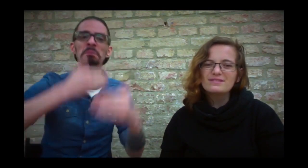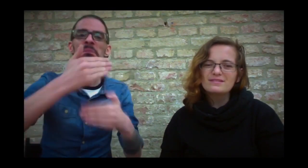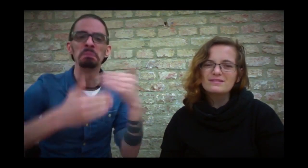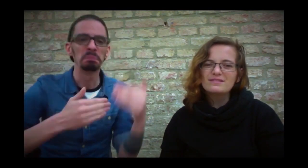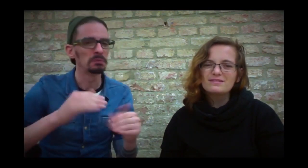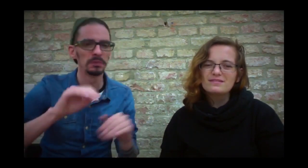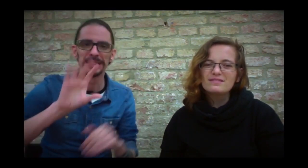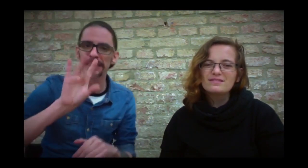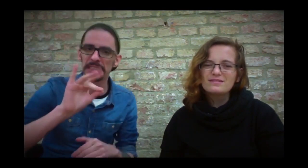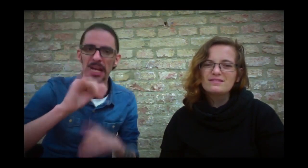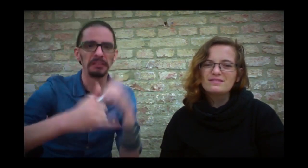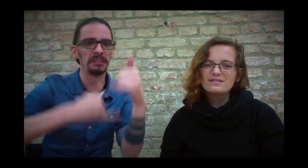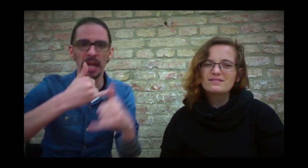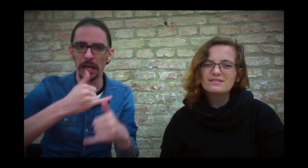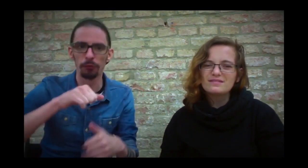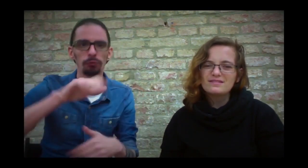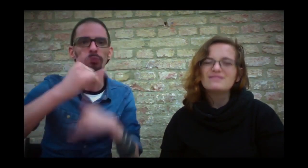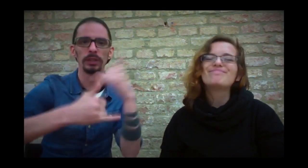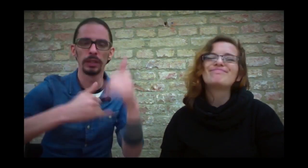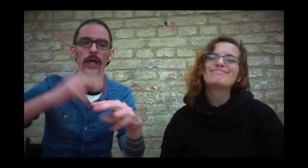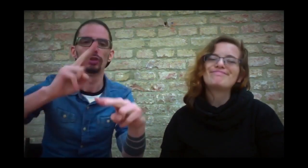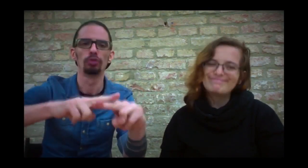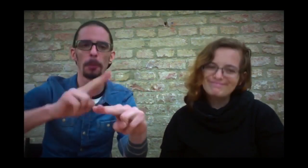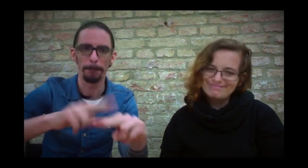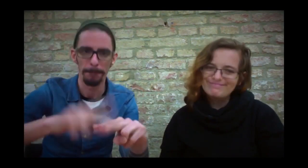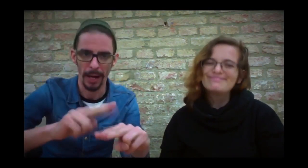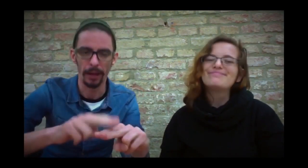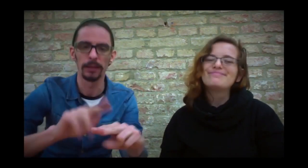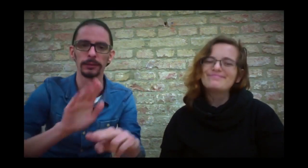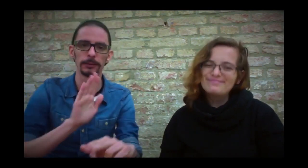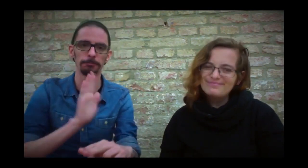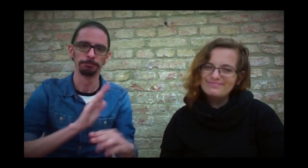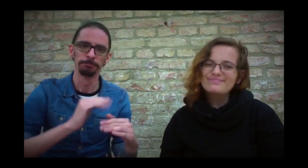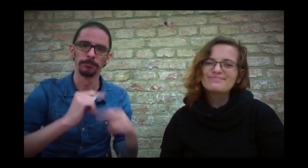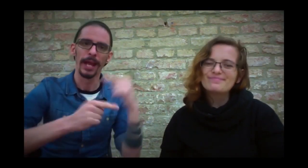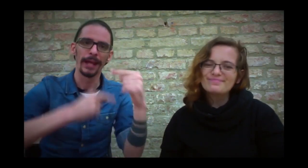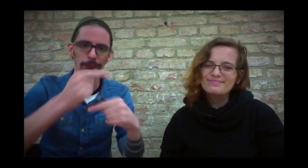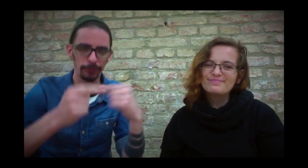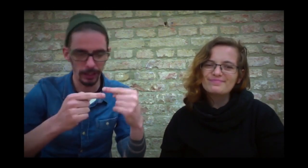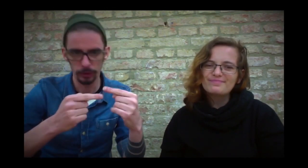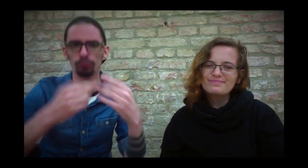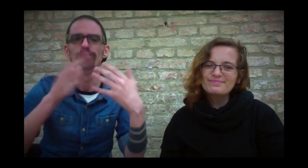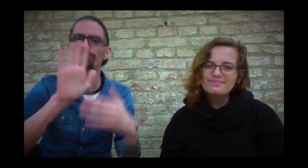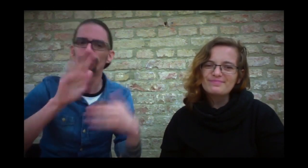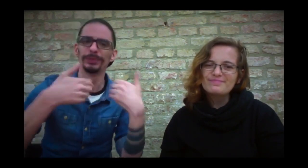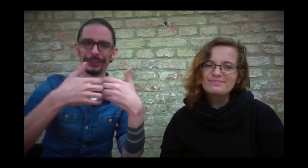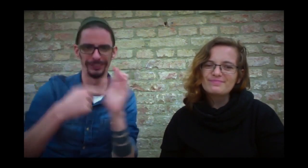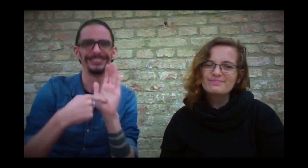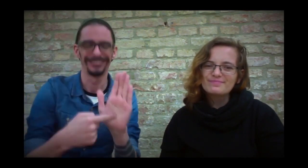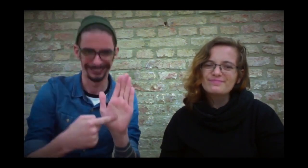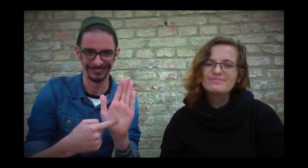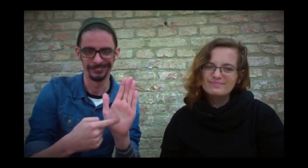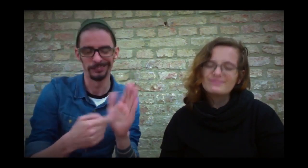Ten to 15 years later will begin the new series, which ties in with the old story.